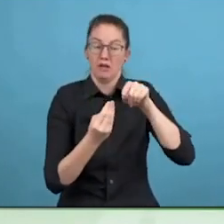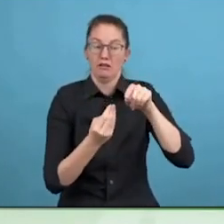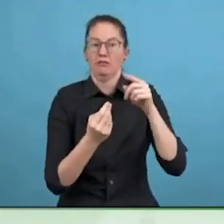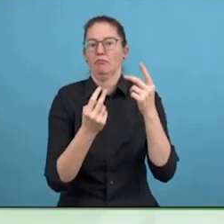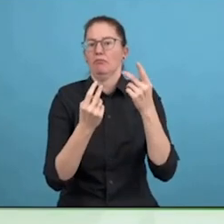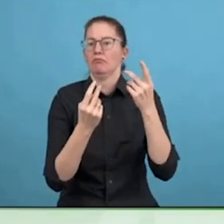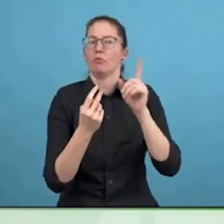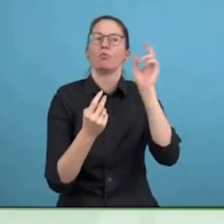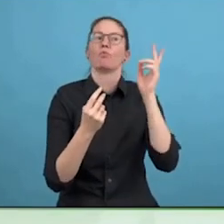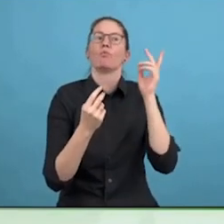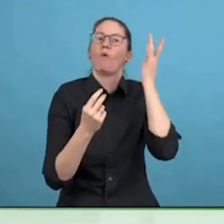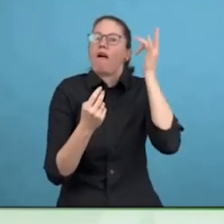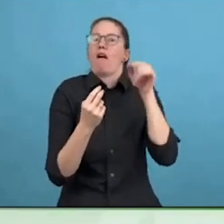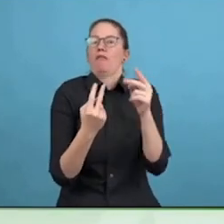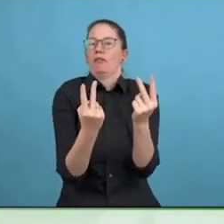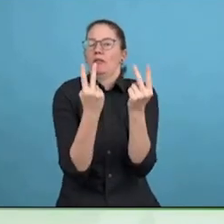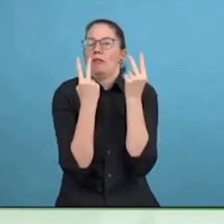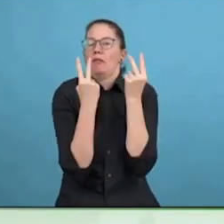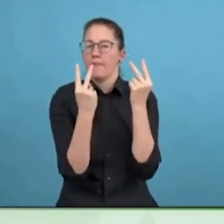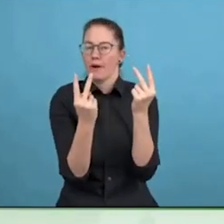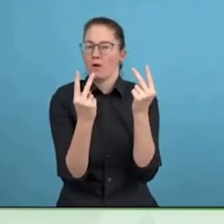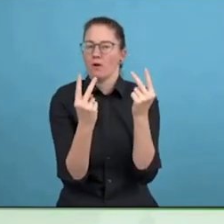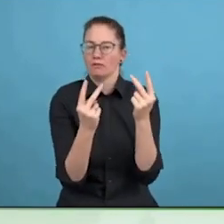come over, the spectacles that I wear?